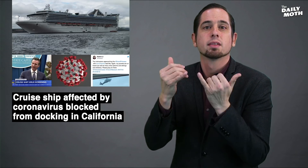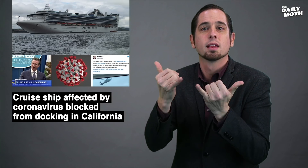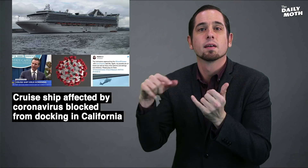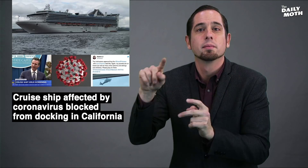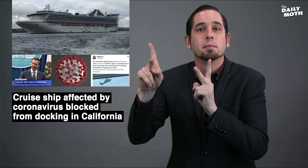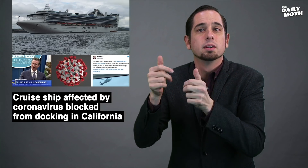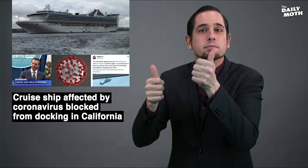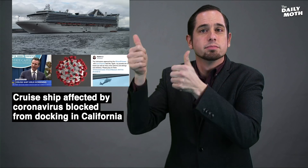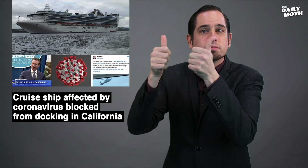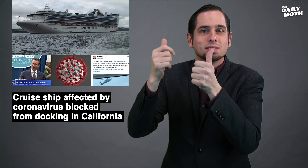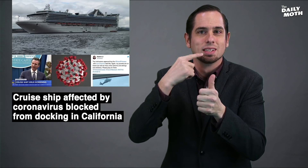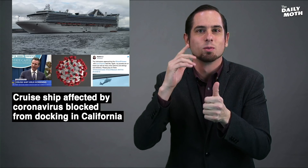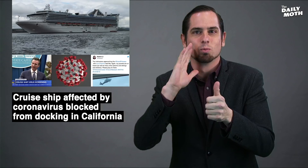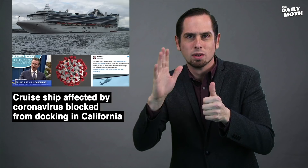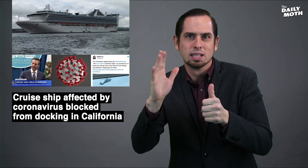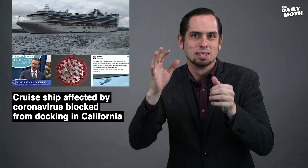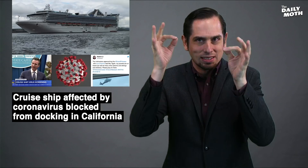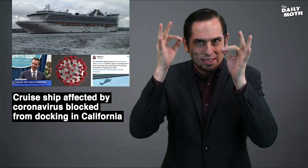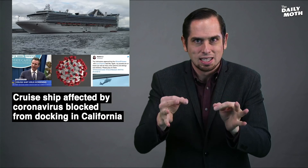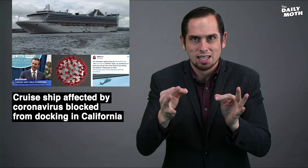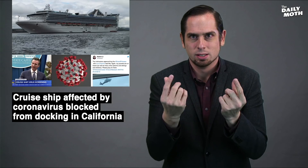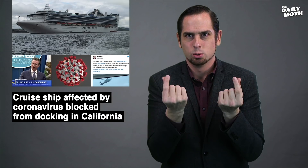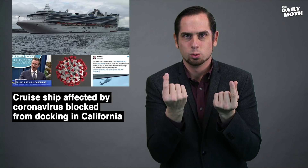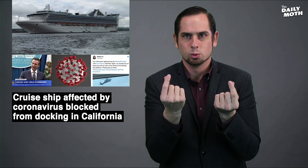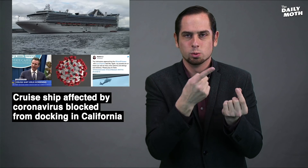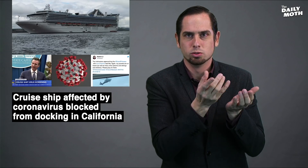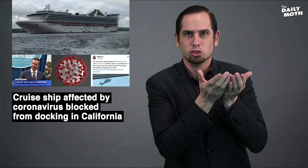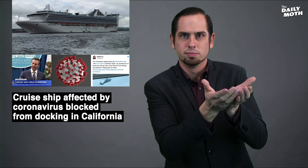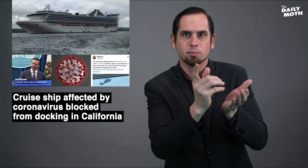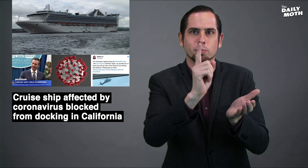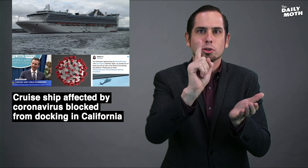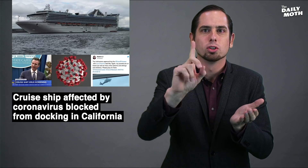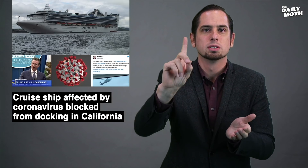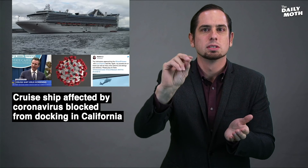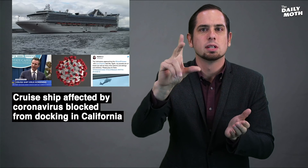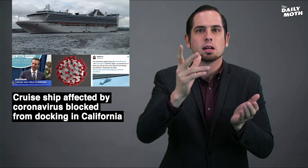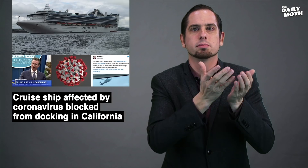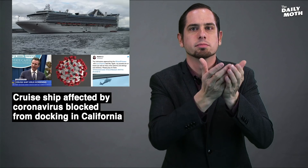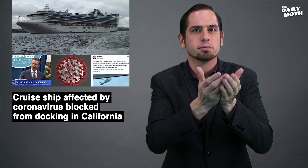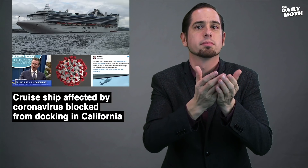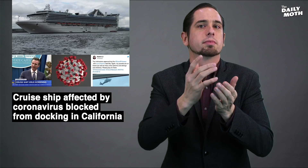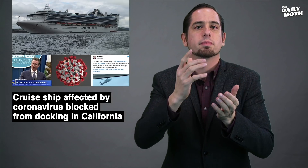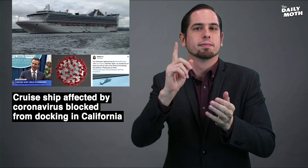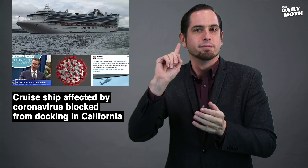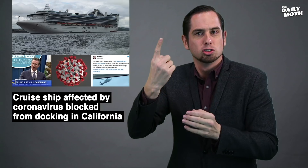Officials said they will decide where the ship should dock after